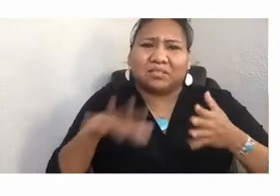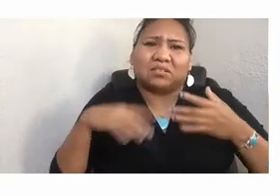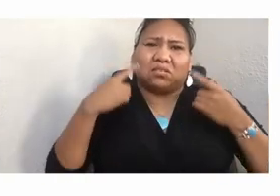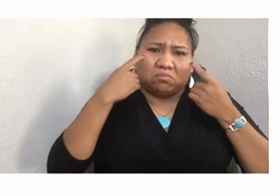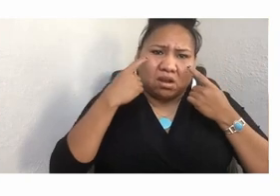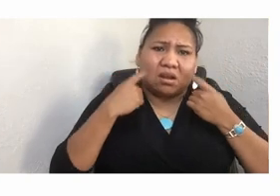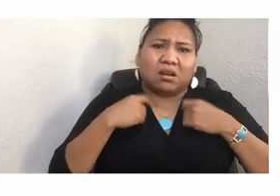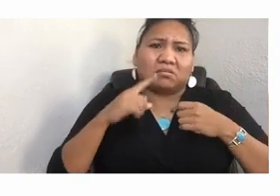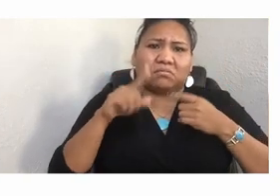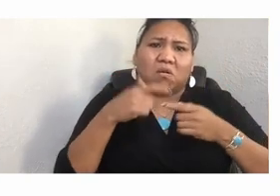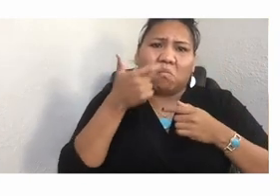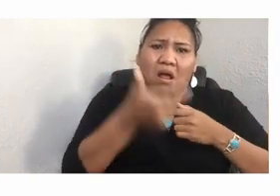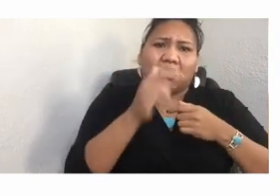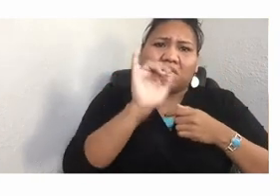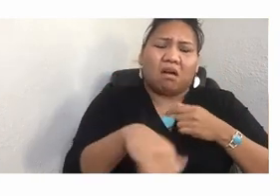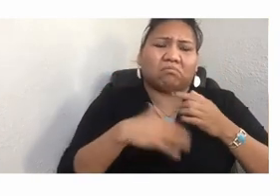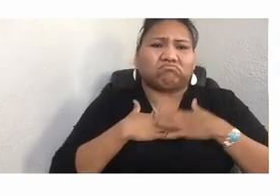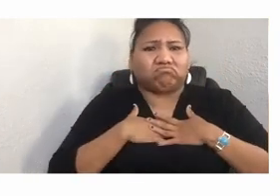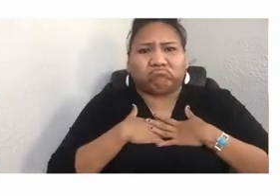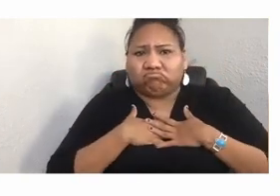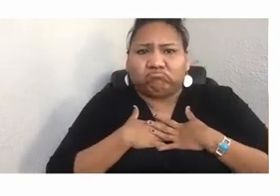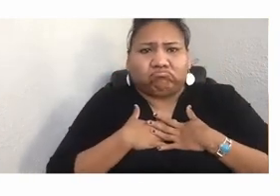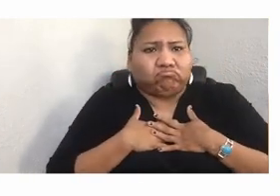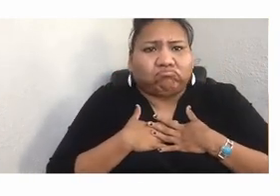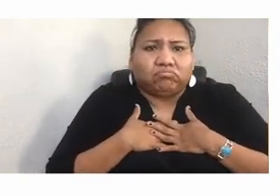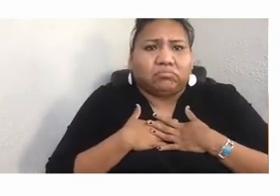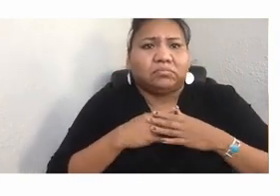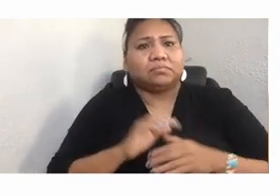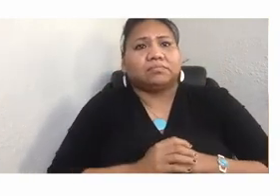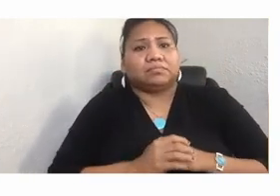And a day later, one of those students passed away by suicide.